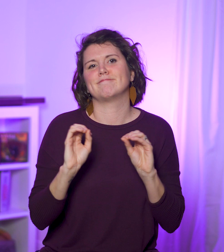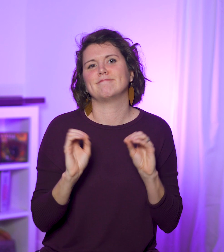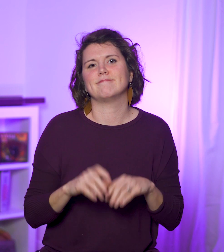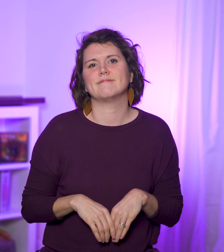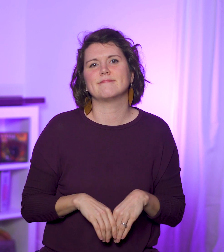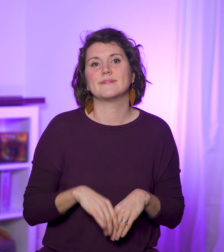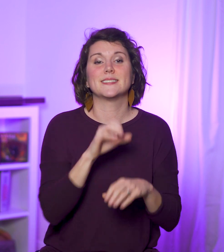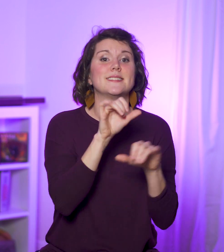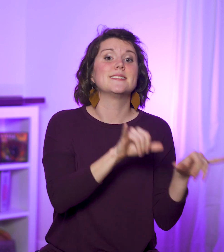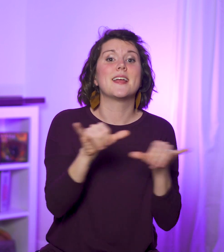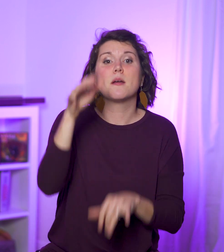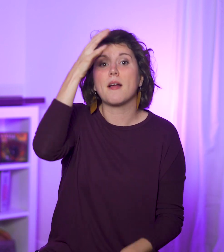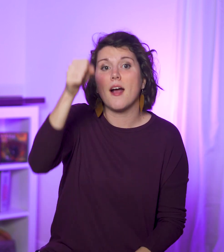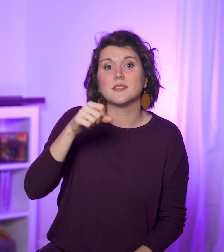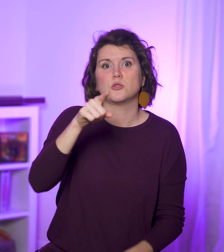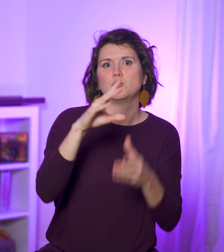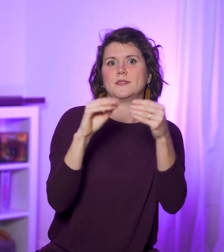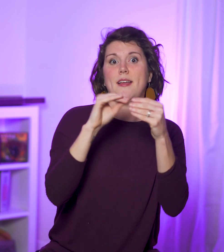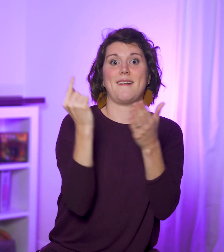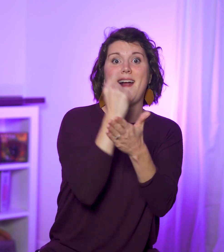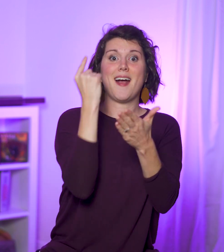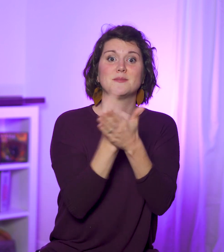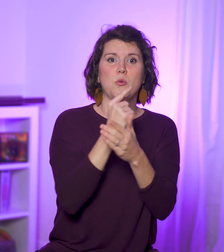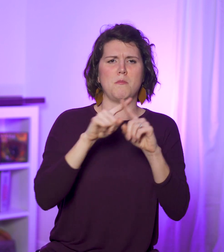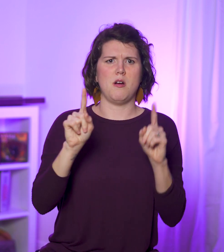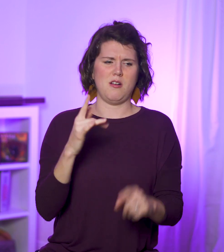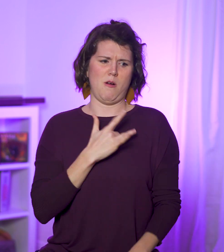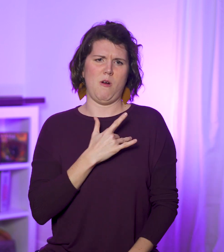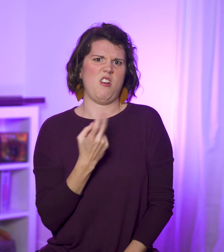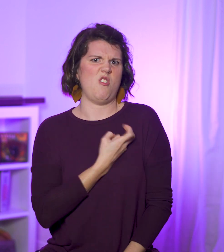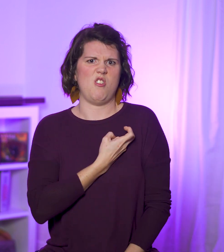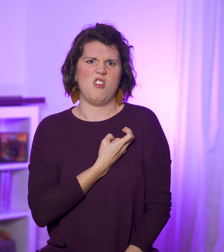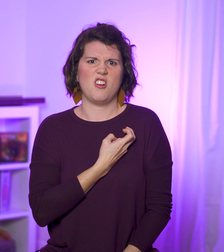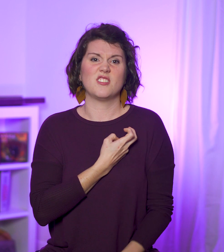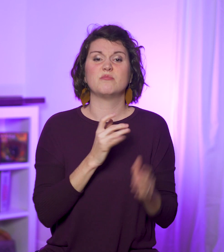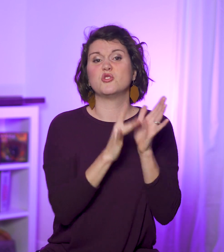Similar to when the Gospel fell on deaf ears and hard soil,